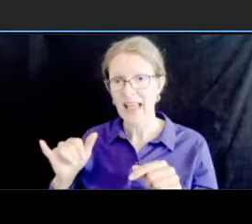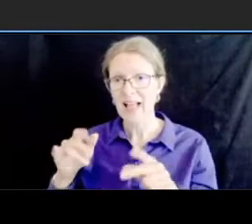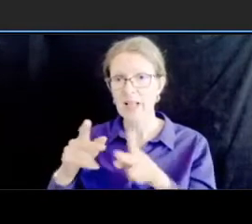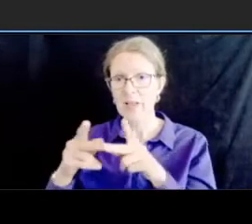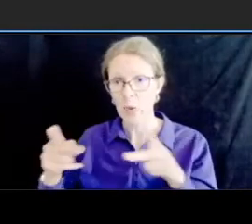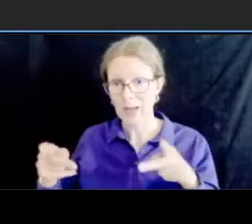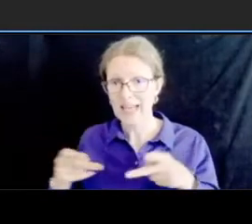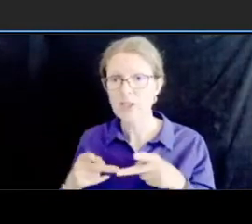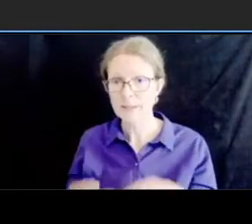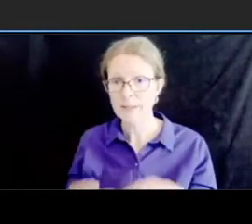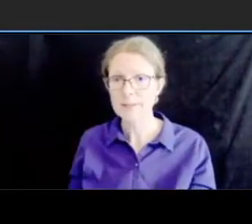so that is drawing four